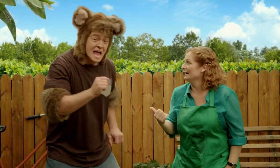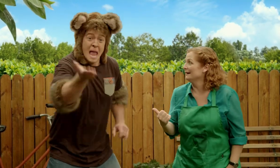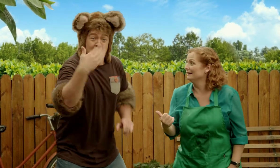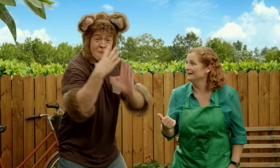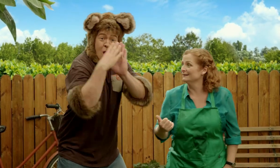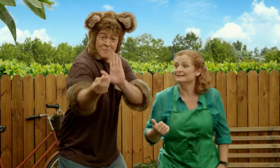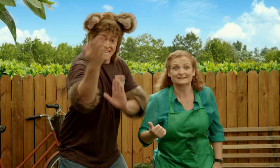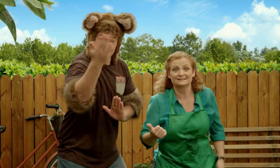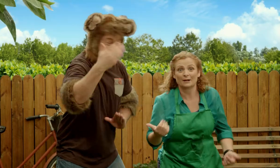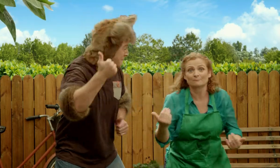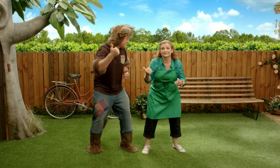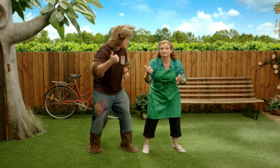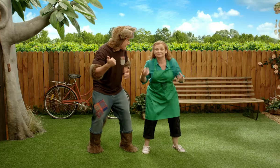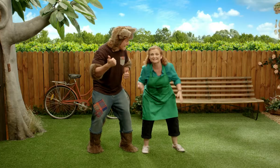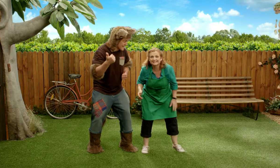Oh yeah, come on. Copy us kids!